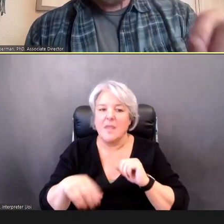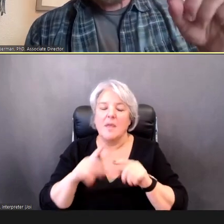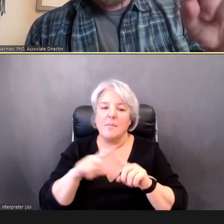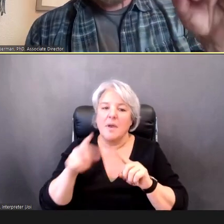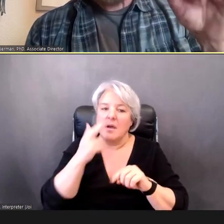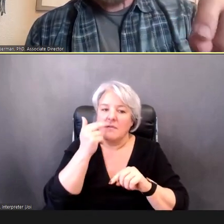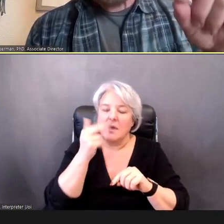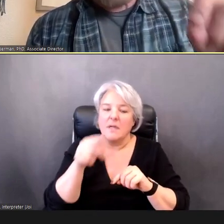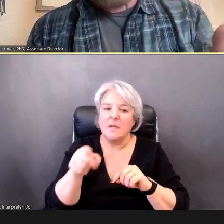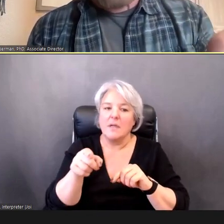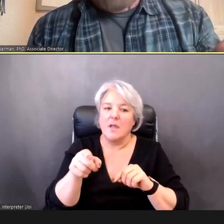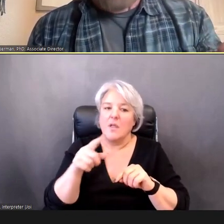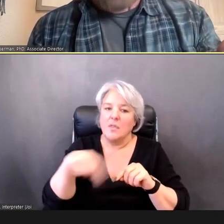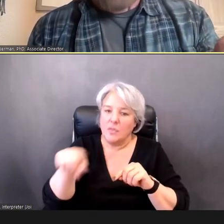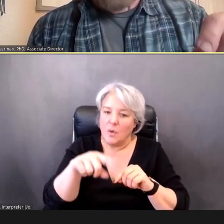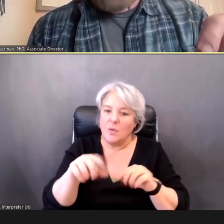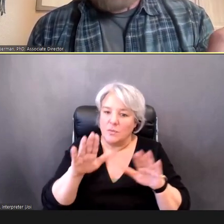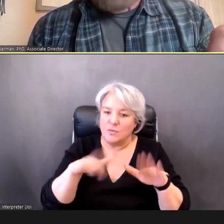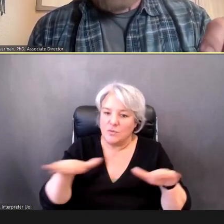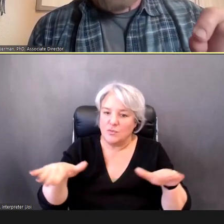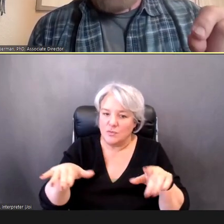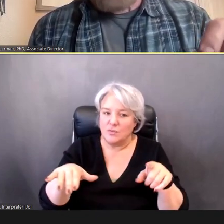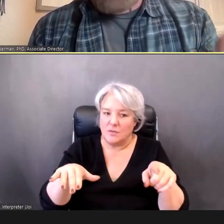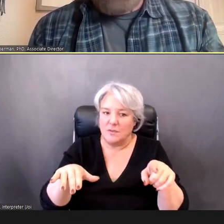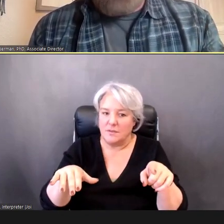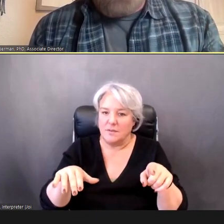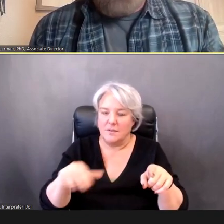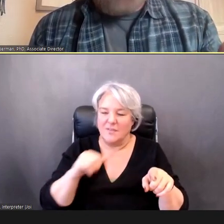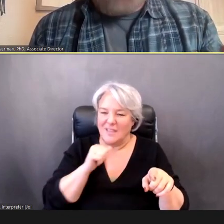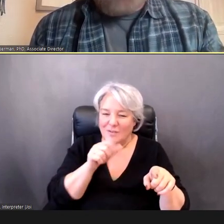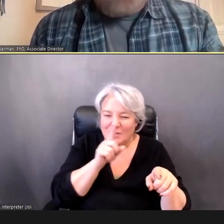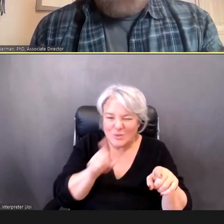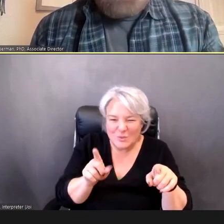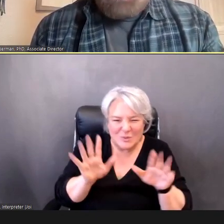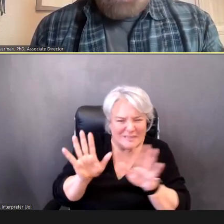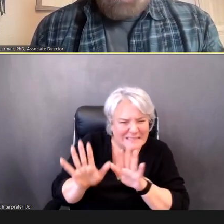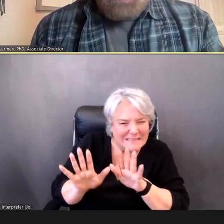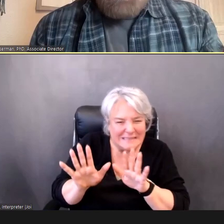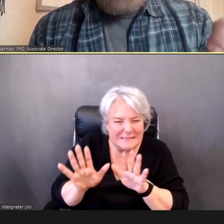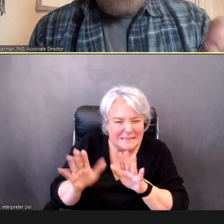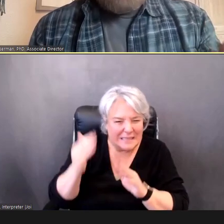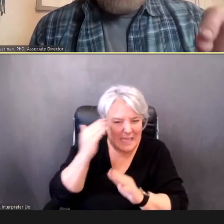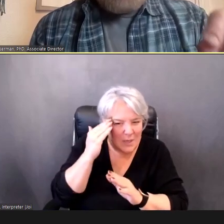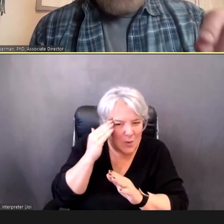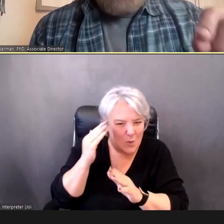sure, are conditioned, Those are some of that 20%, that really you